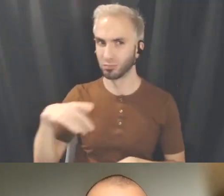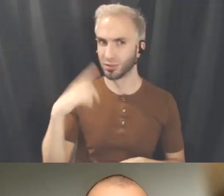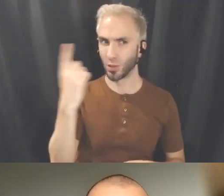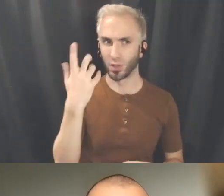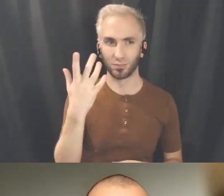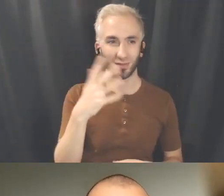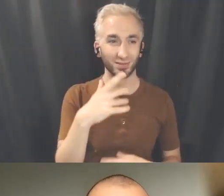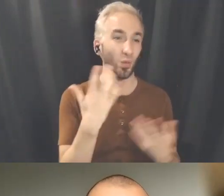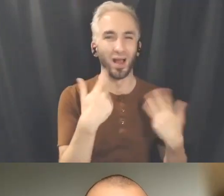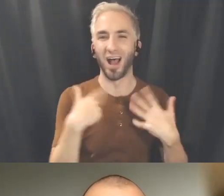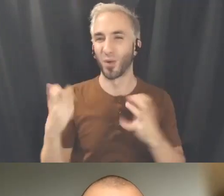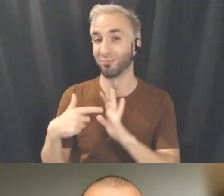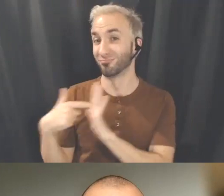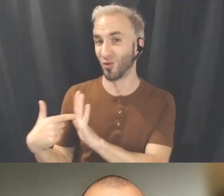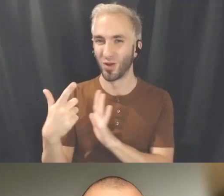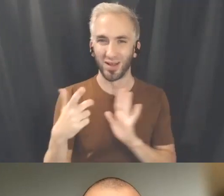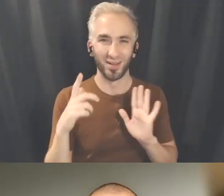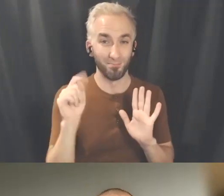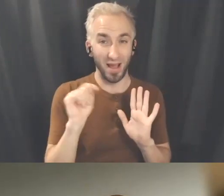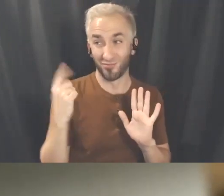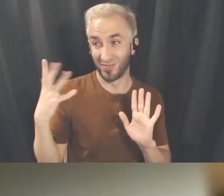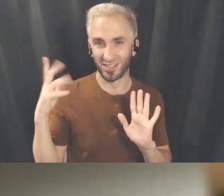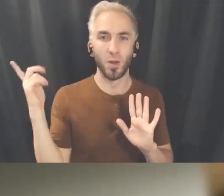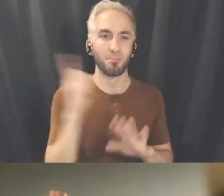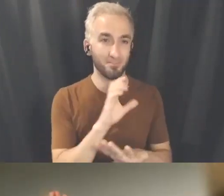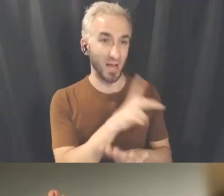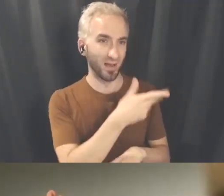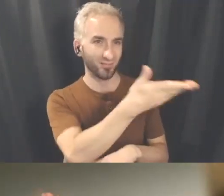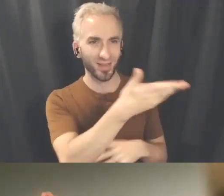I just want to really acknowledge the team here. Co-creator Caroline MacCaull who's